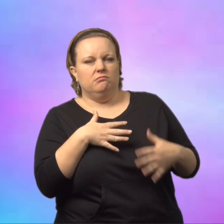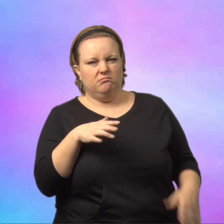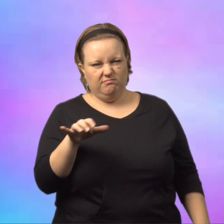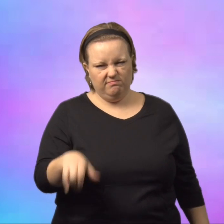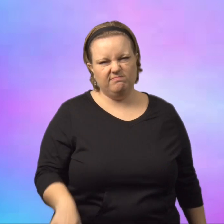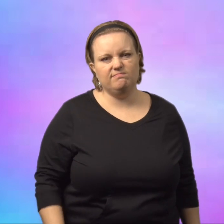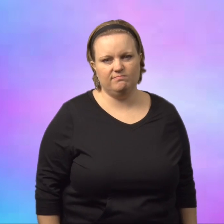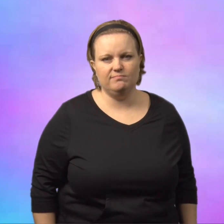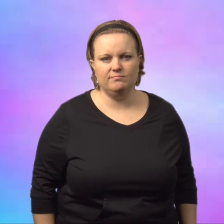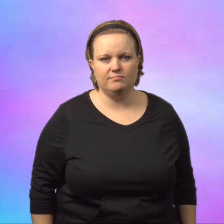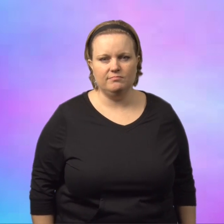They were terrified.